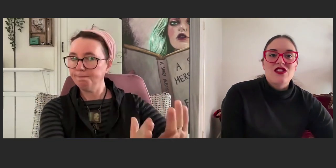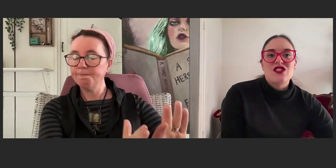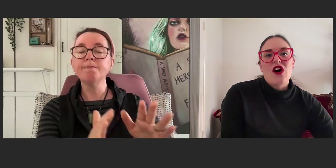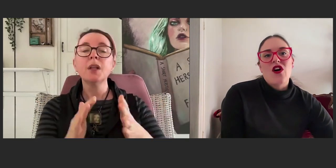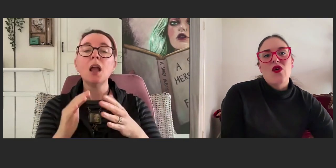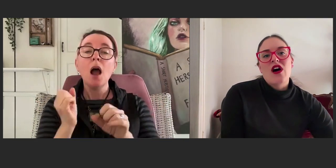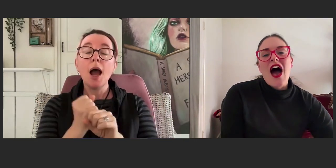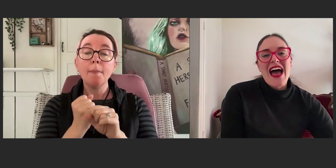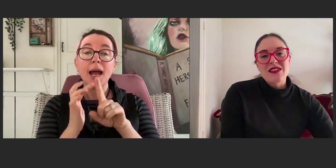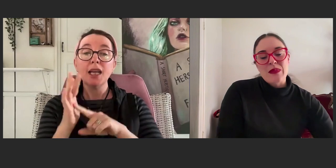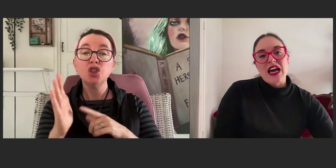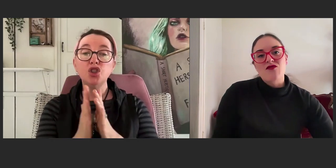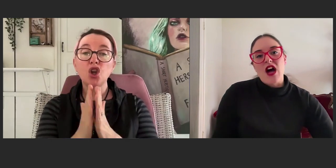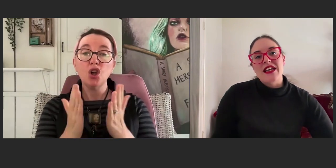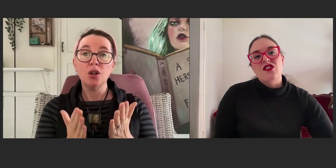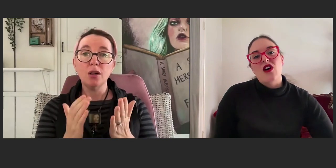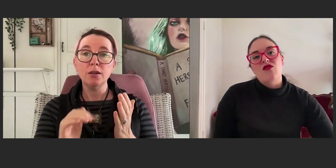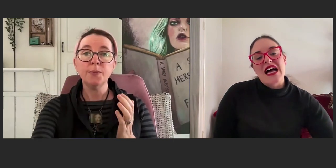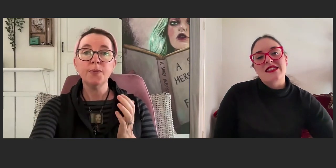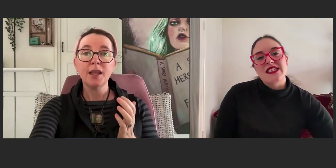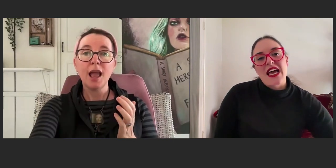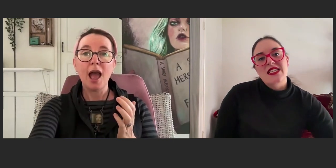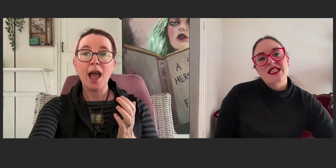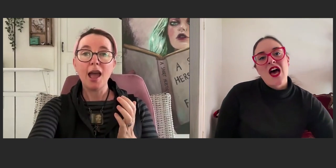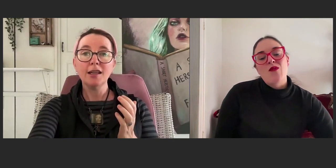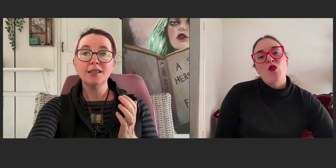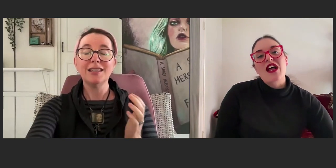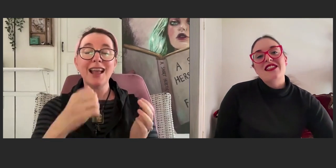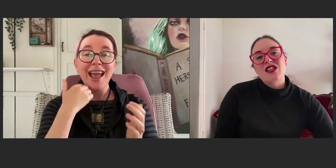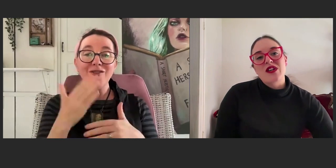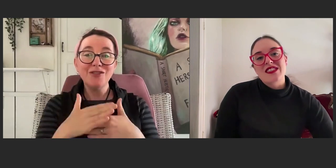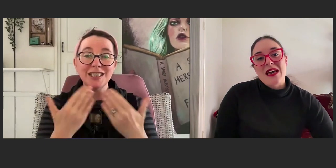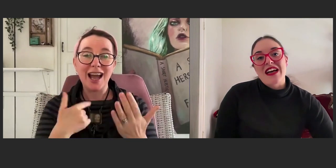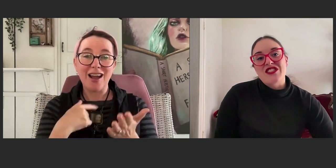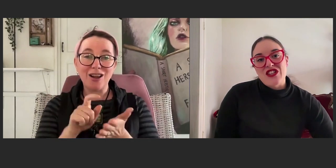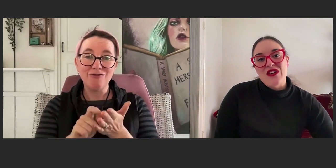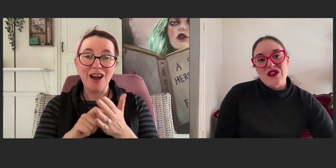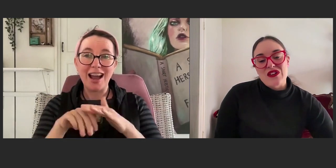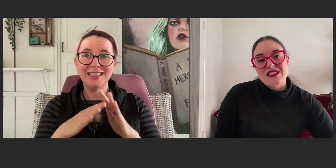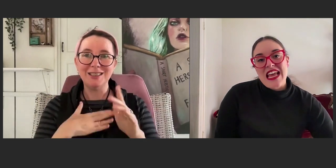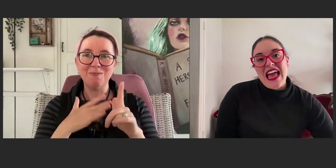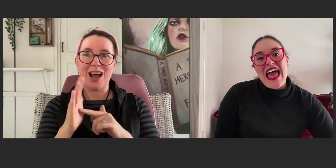So, I hadn't begun writing the novel as yet. But what I did was get my journal